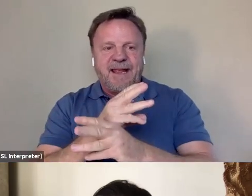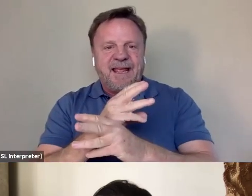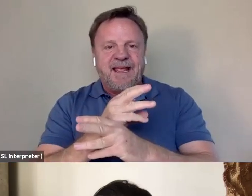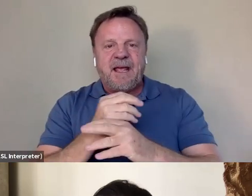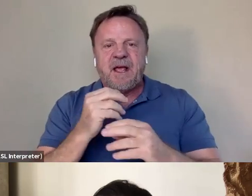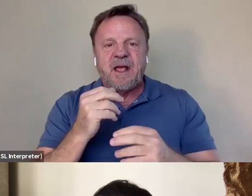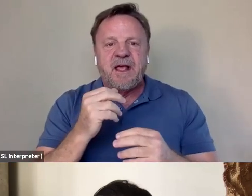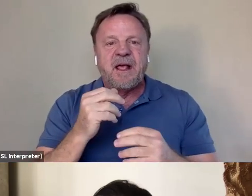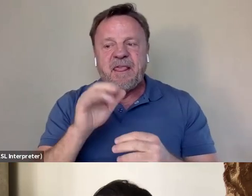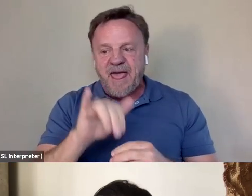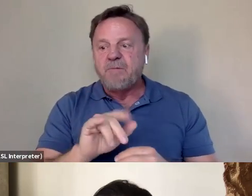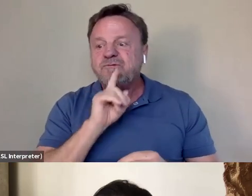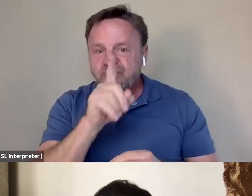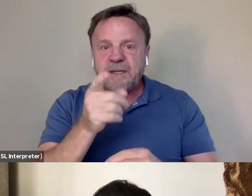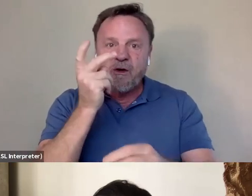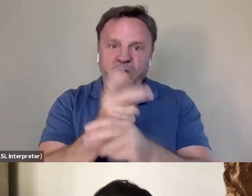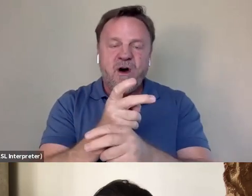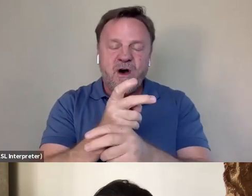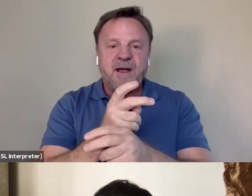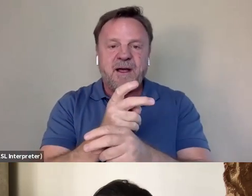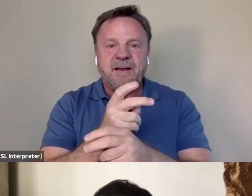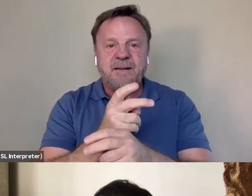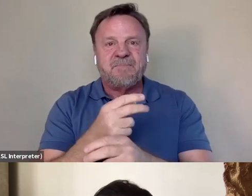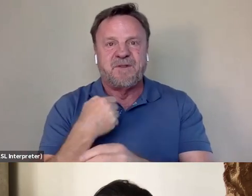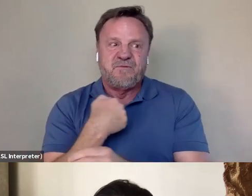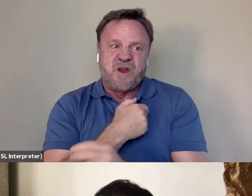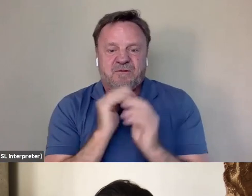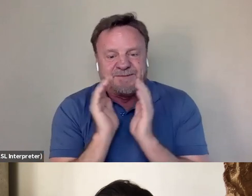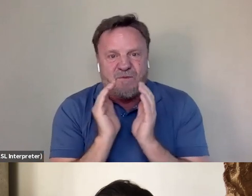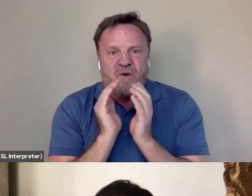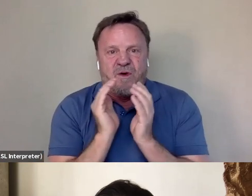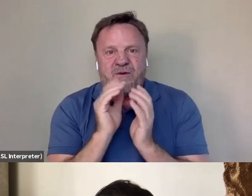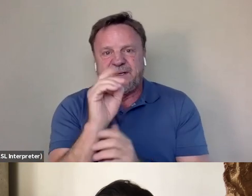what was really hard, you know, we are a small, relatively small documentary.